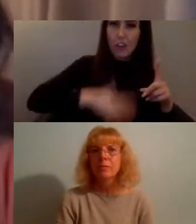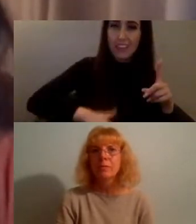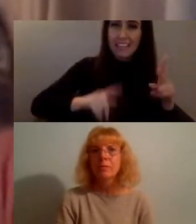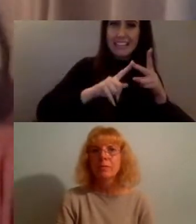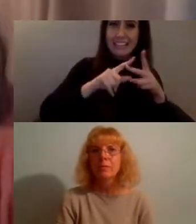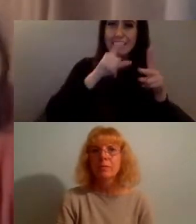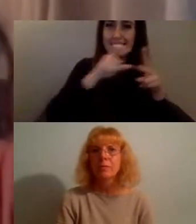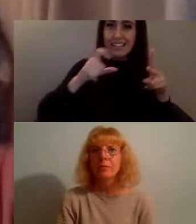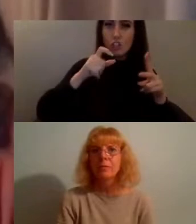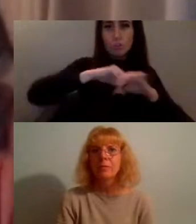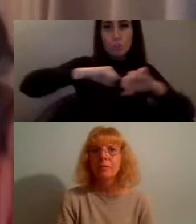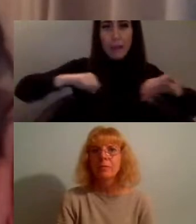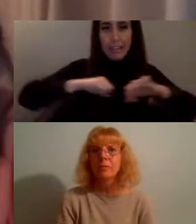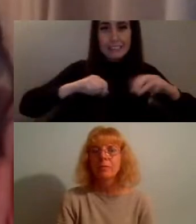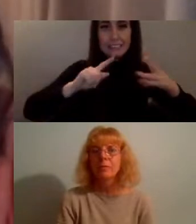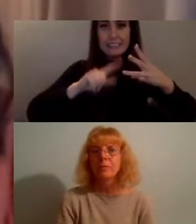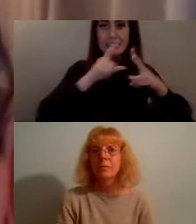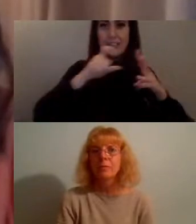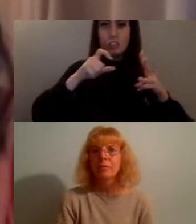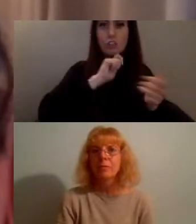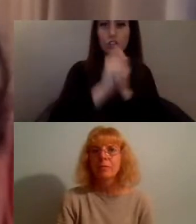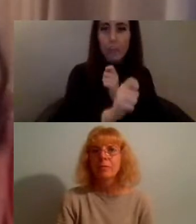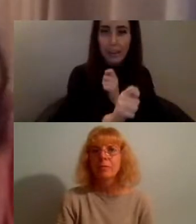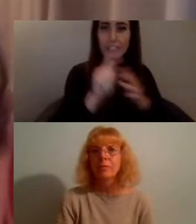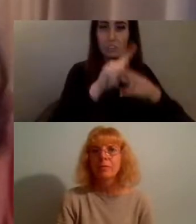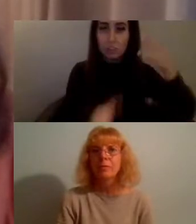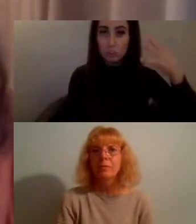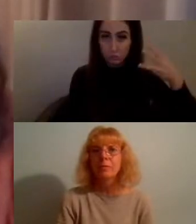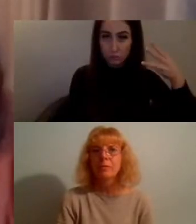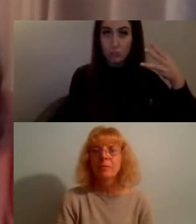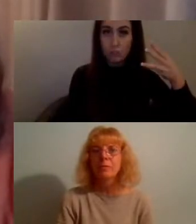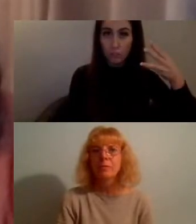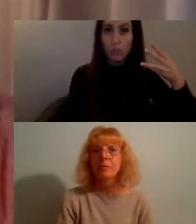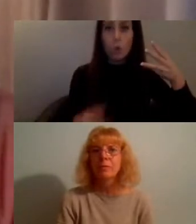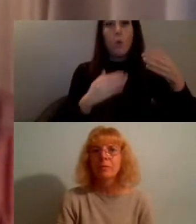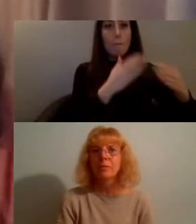and before I introduce and hand over to our four speakers tonight I wanted